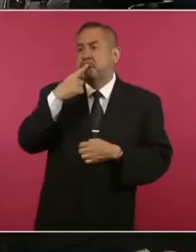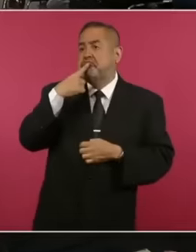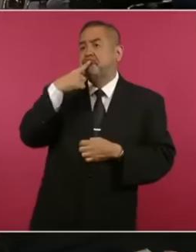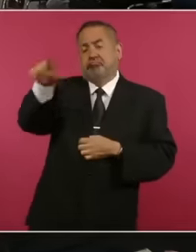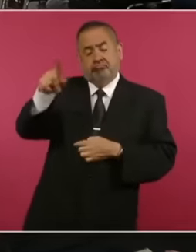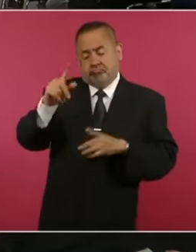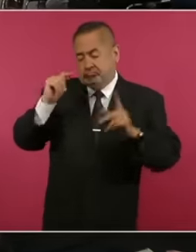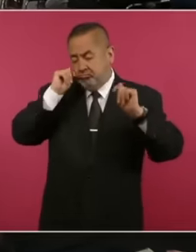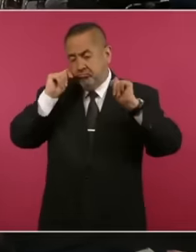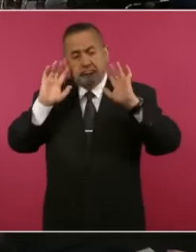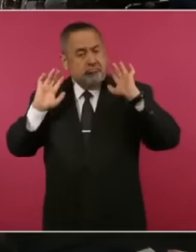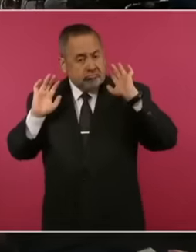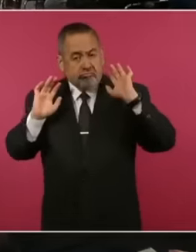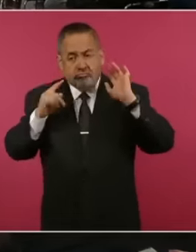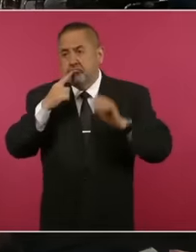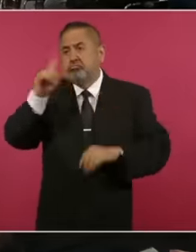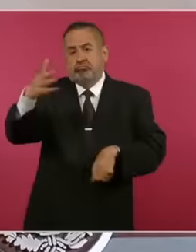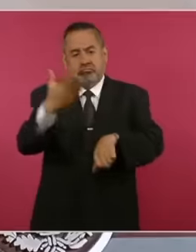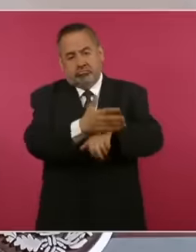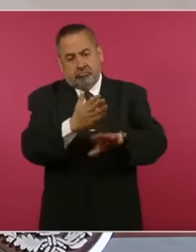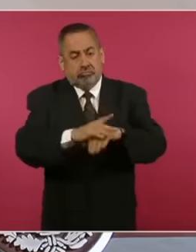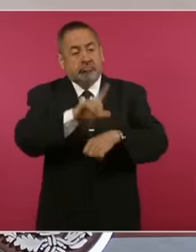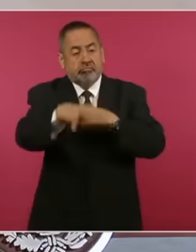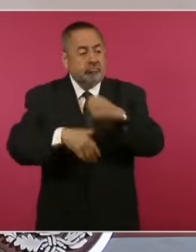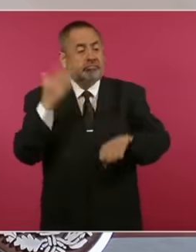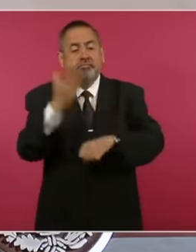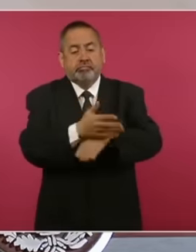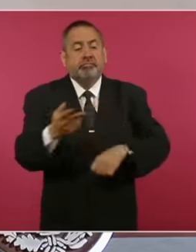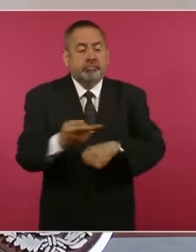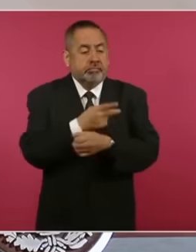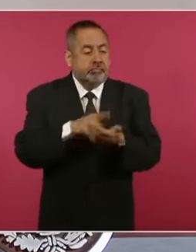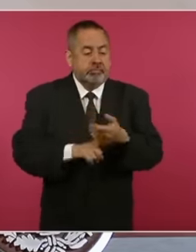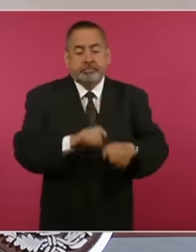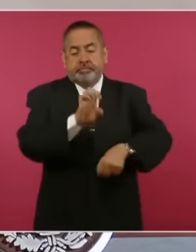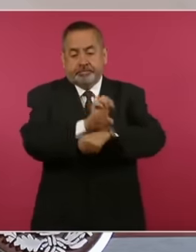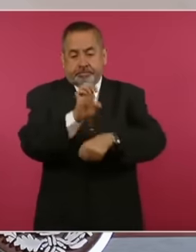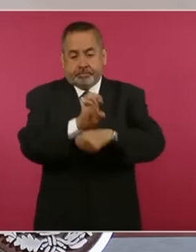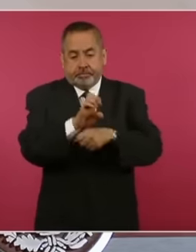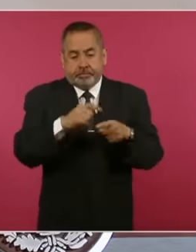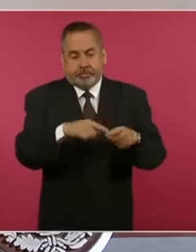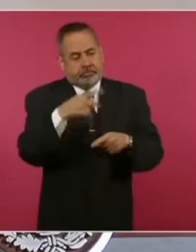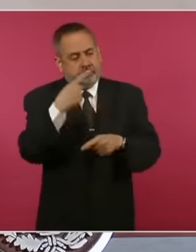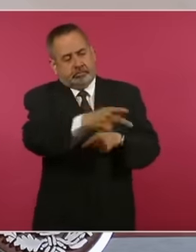directly bring, well, Ecuador and the population of Ecuador will have their own people, they will have